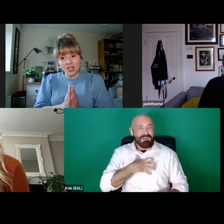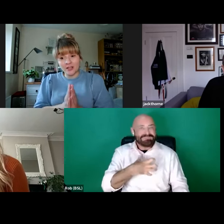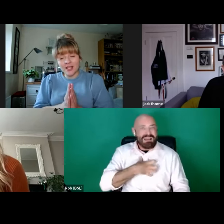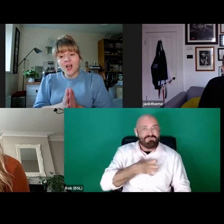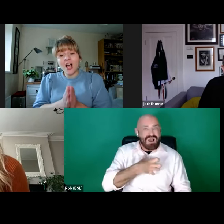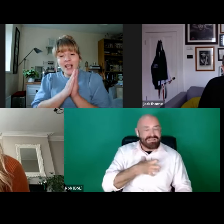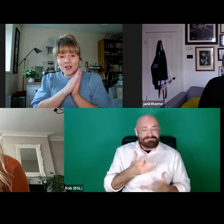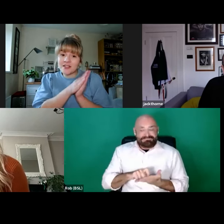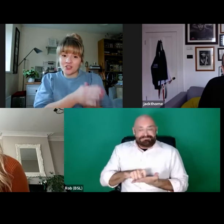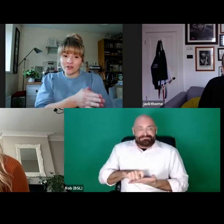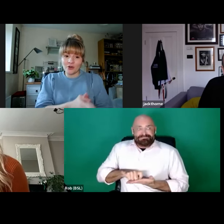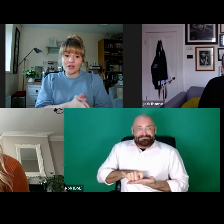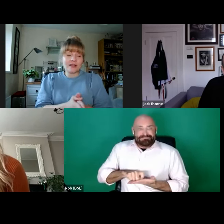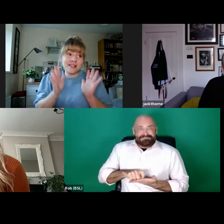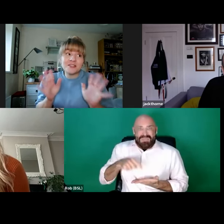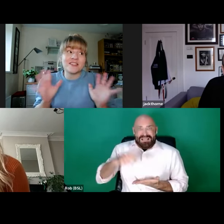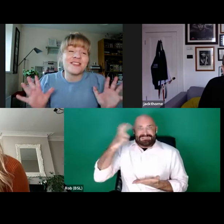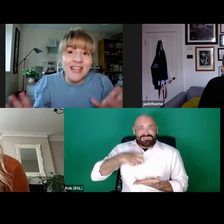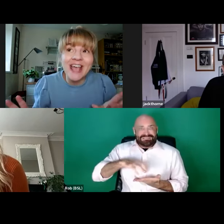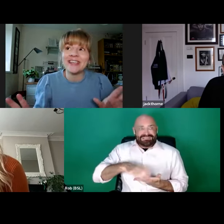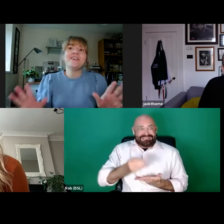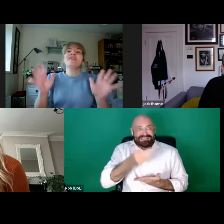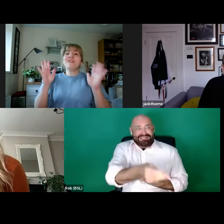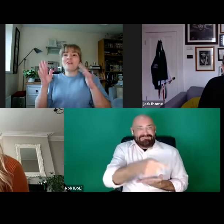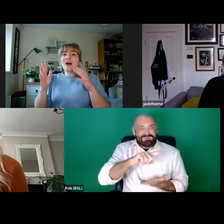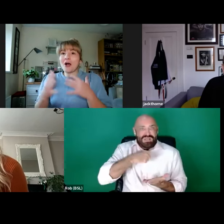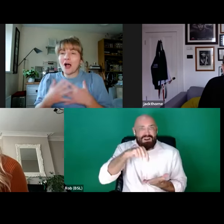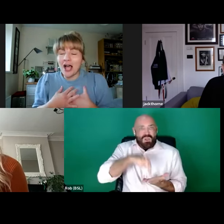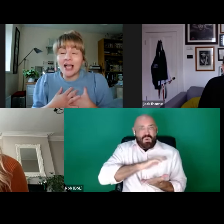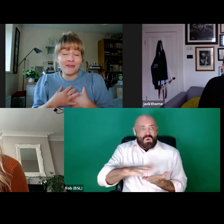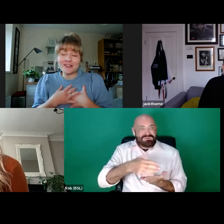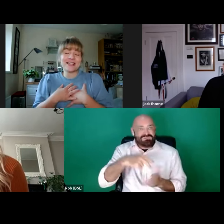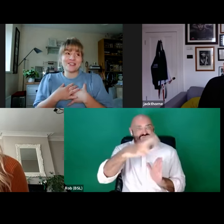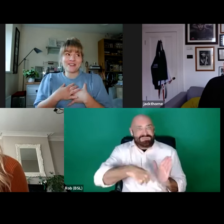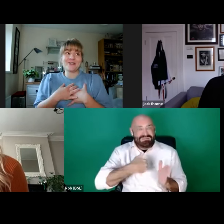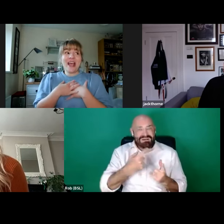be shit. I can't send it to Jack Thorne!" Still to this day I haven't set Jack Thorne